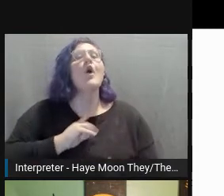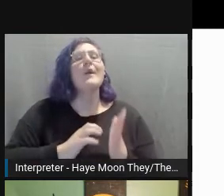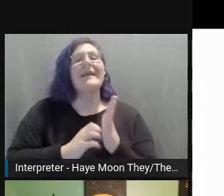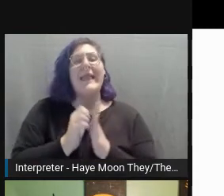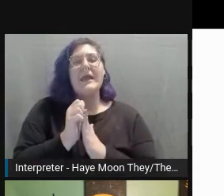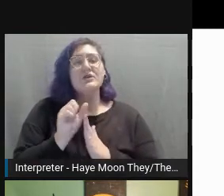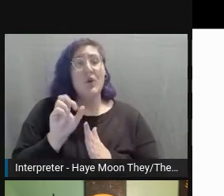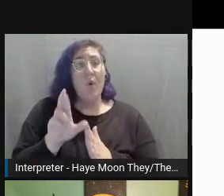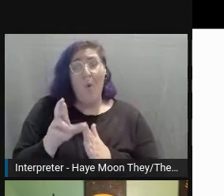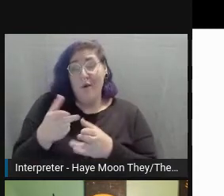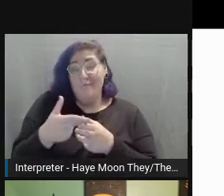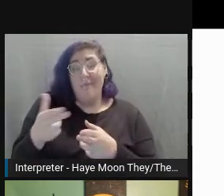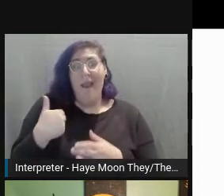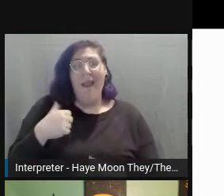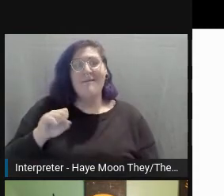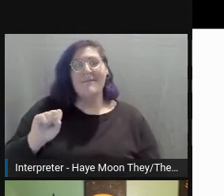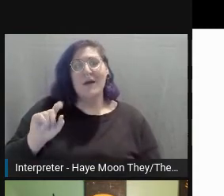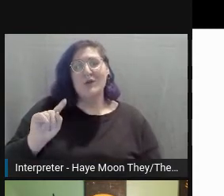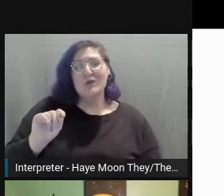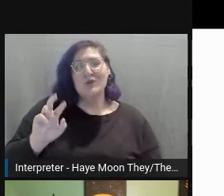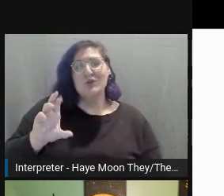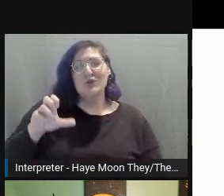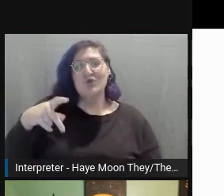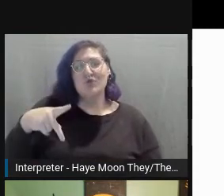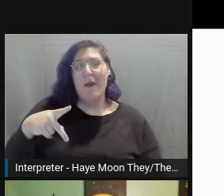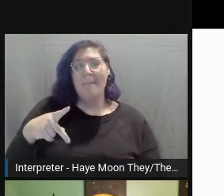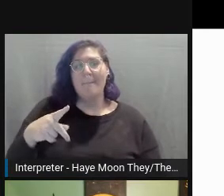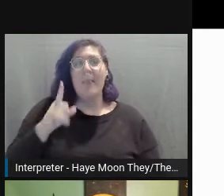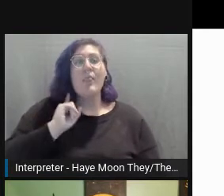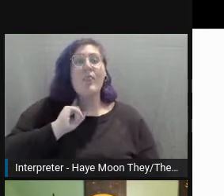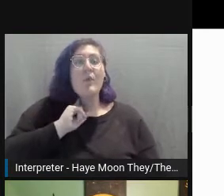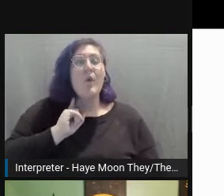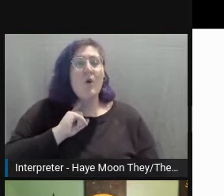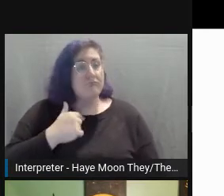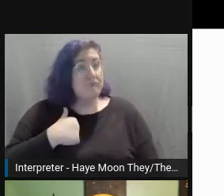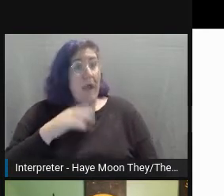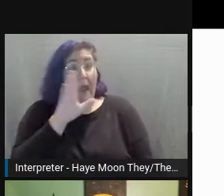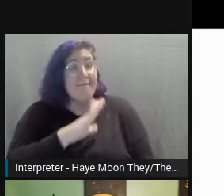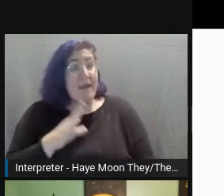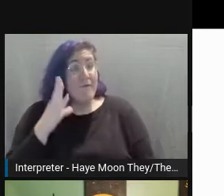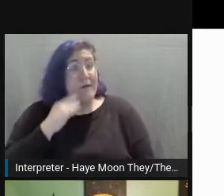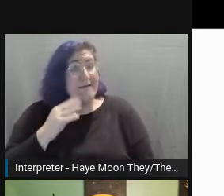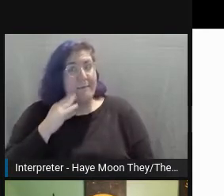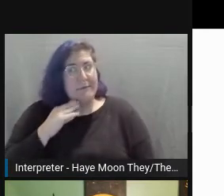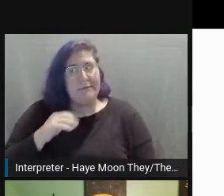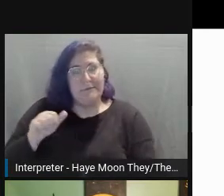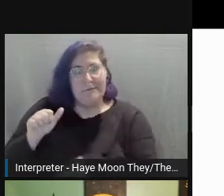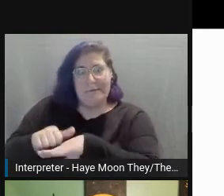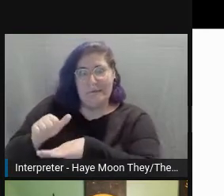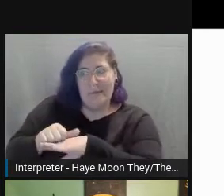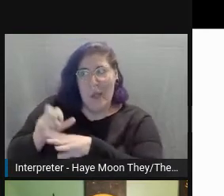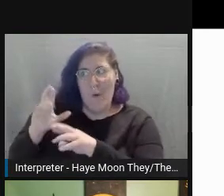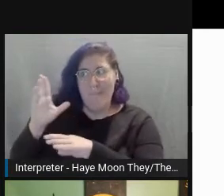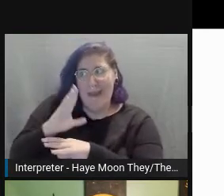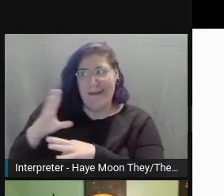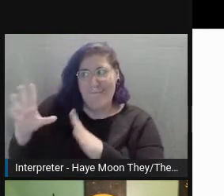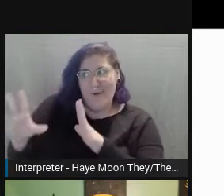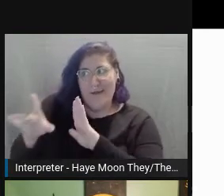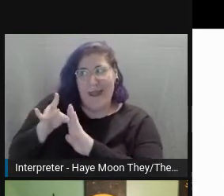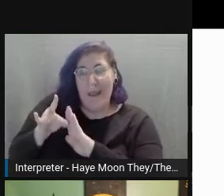I've never had strep throat, knock on wood, but I have heard that it is extremely painful, and I hope I never get it.